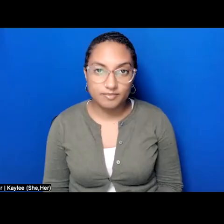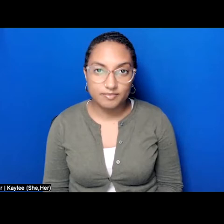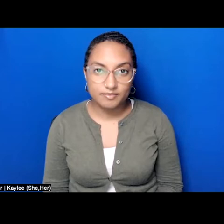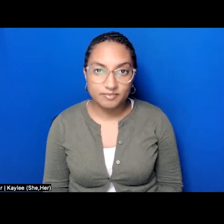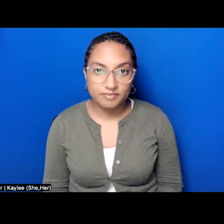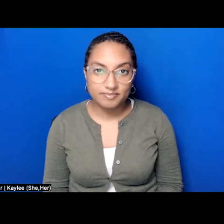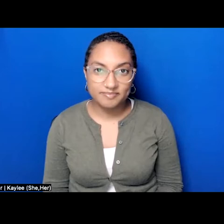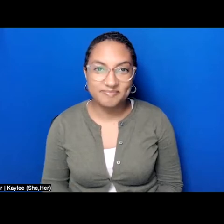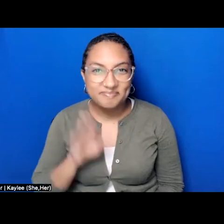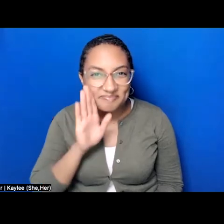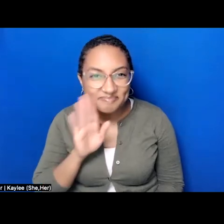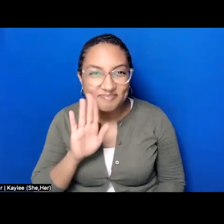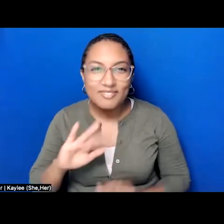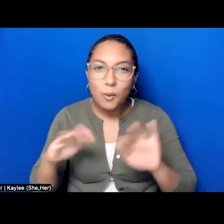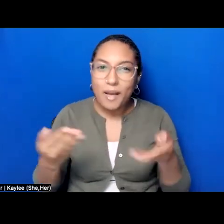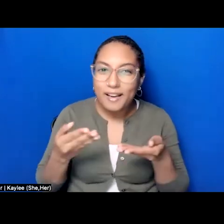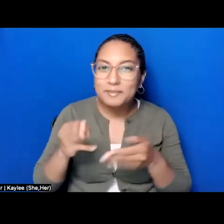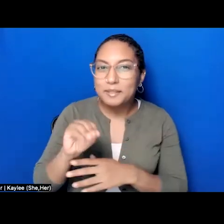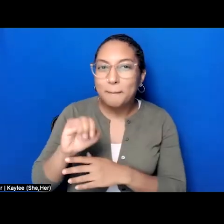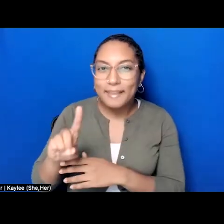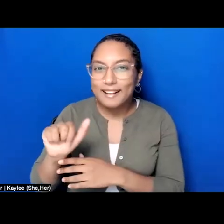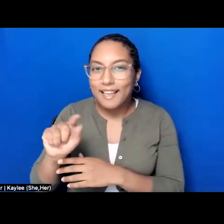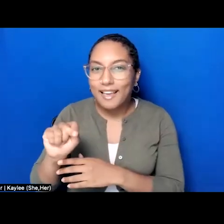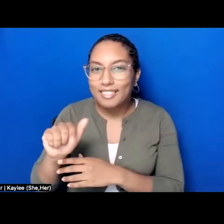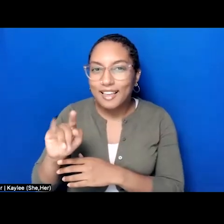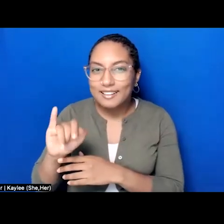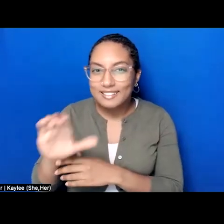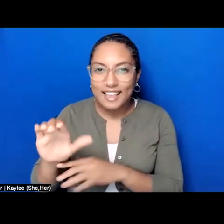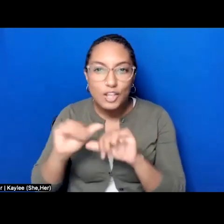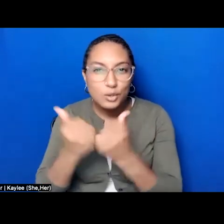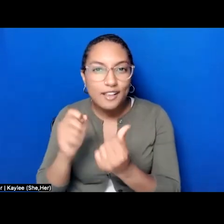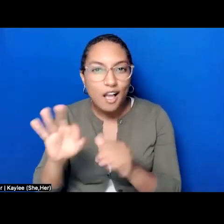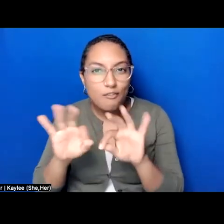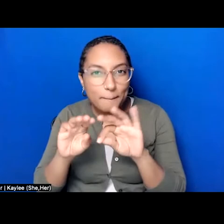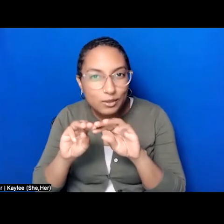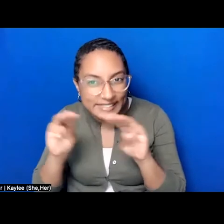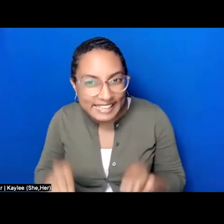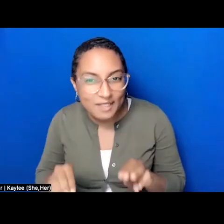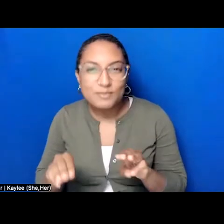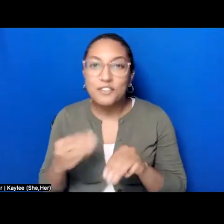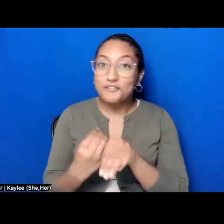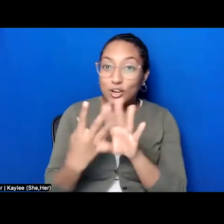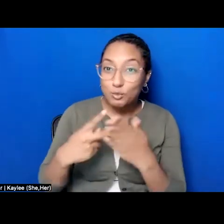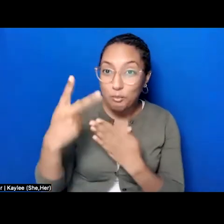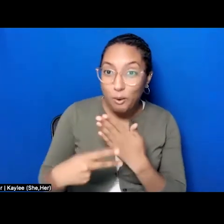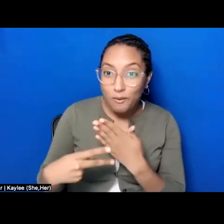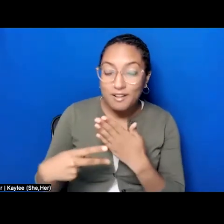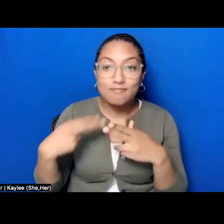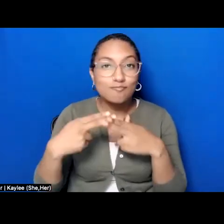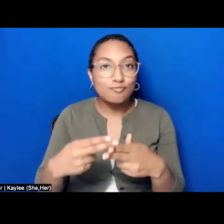Welcome to the Mid-Atlantic Association of Museums' virtual program Redefining Narrative, a